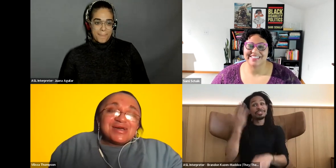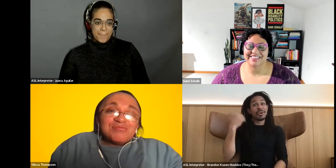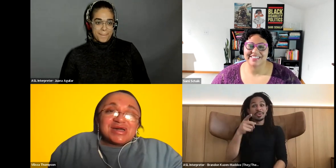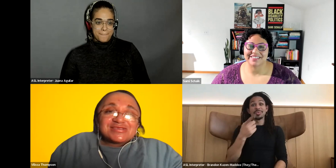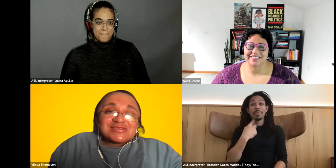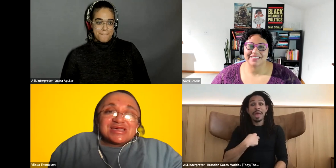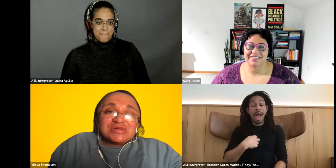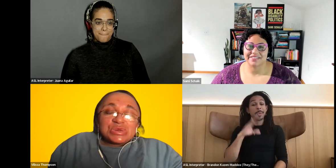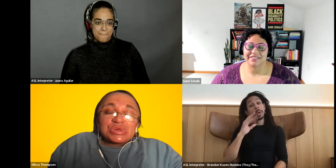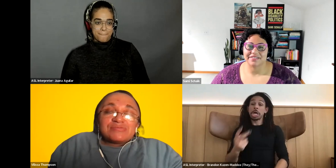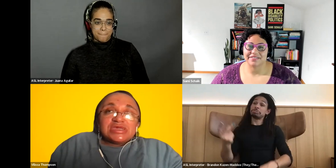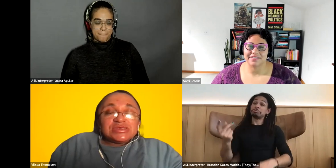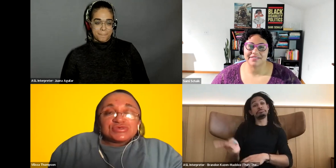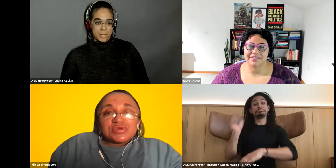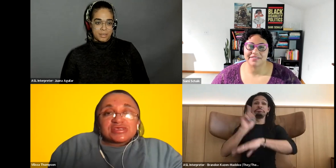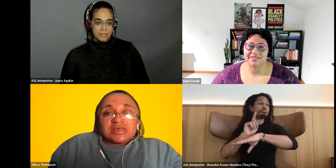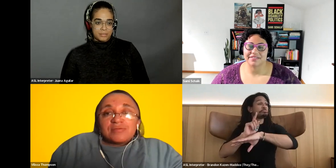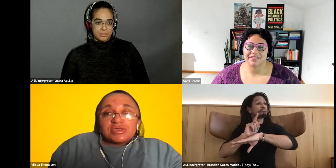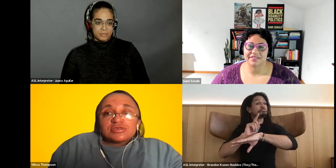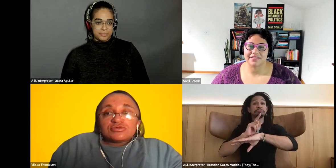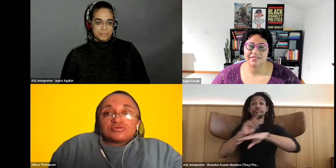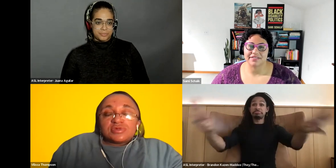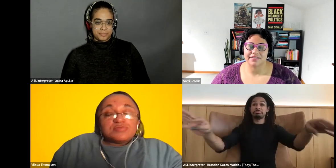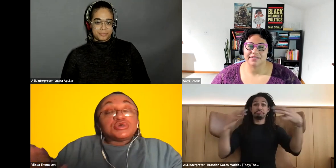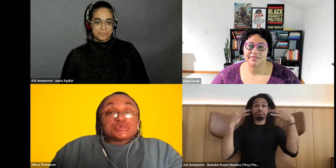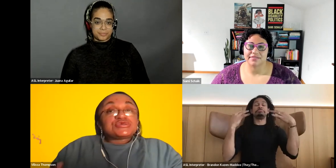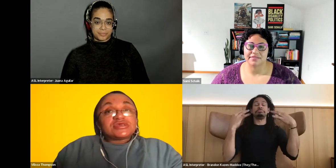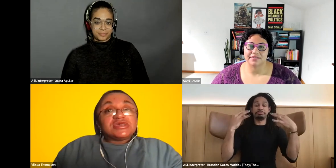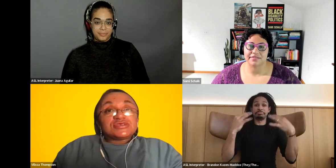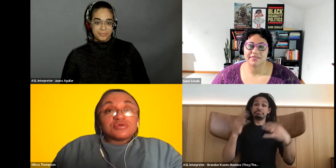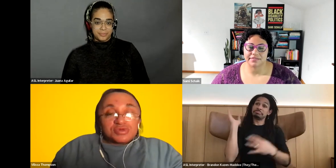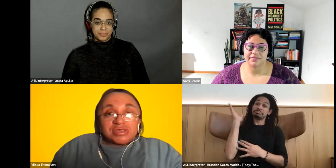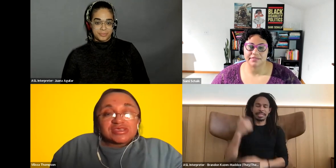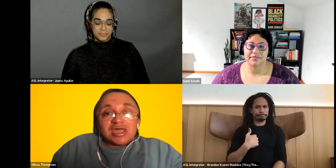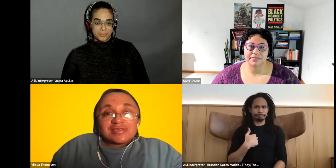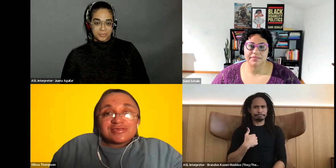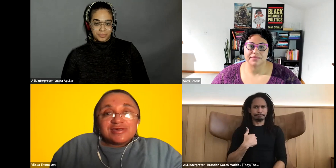Vilissa Thompson: but being in this work has allowed me to be pushed into arenas that felt